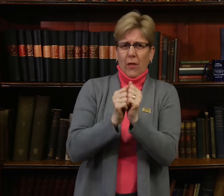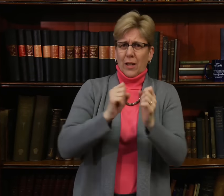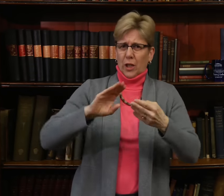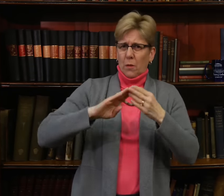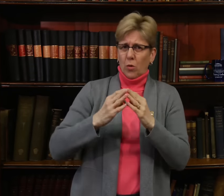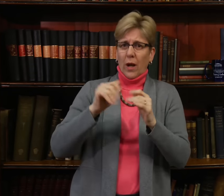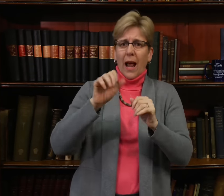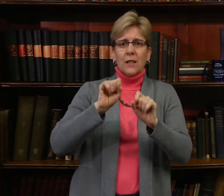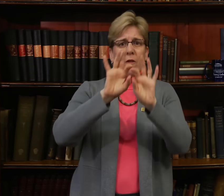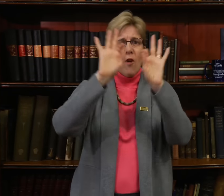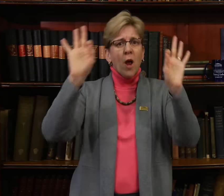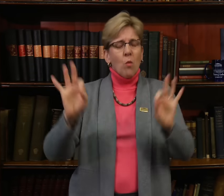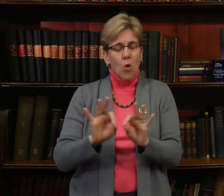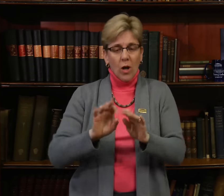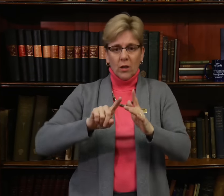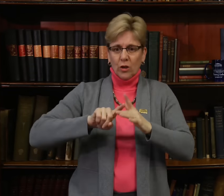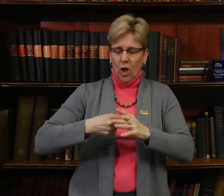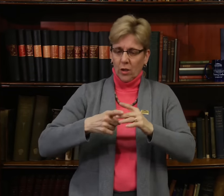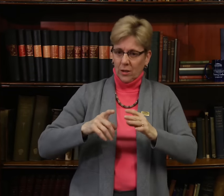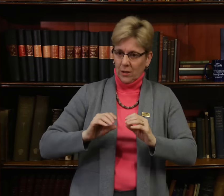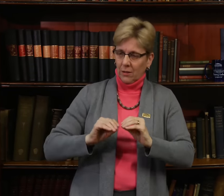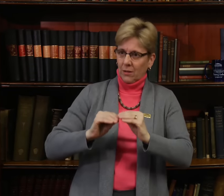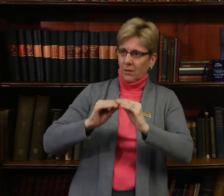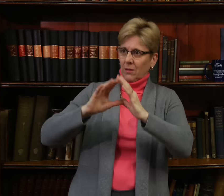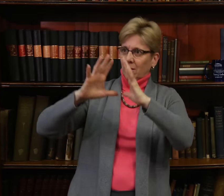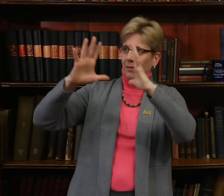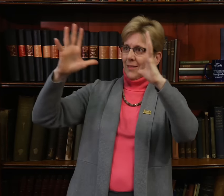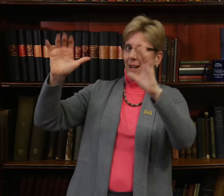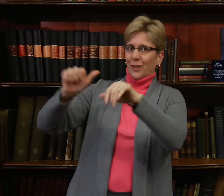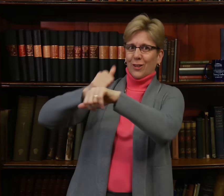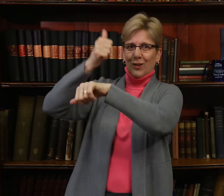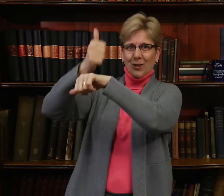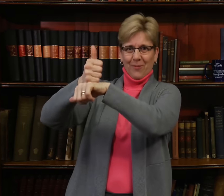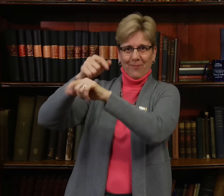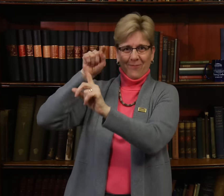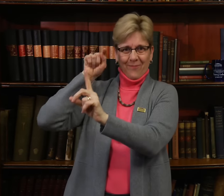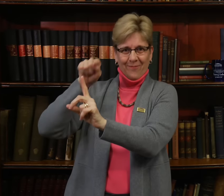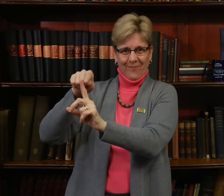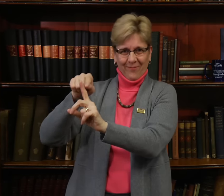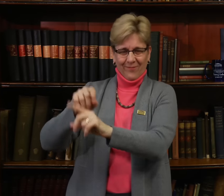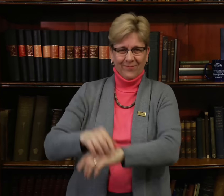together as a community as the framework takes shape.